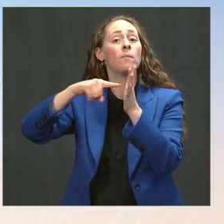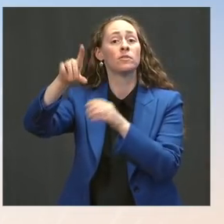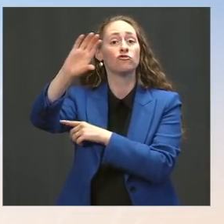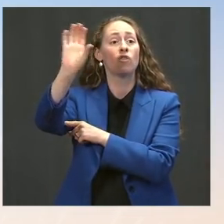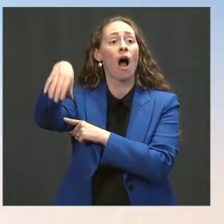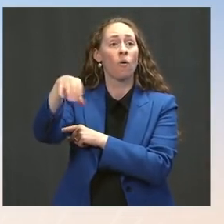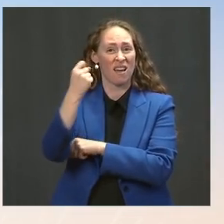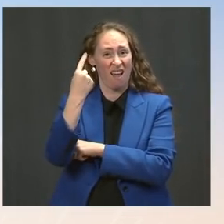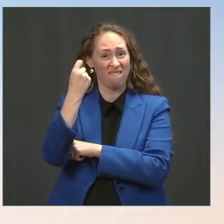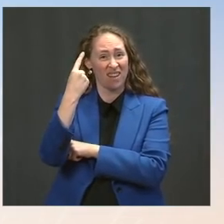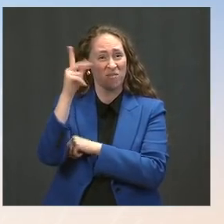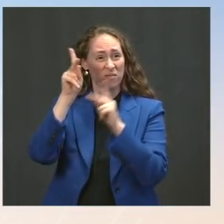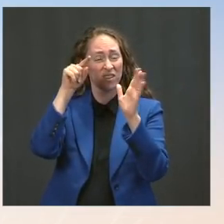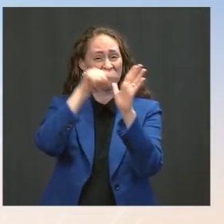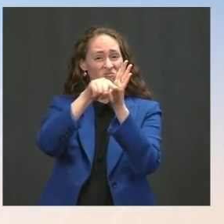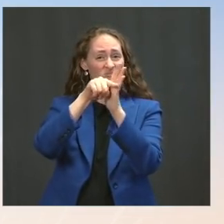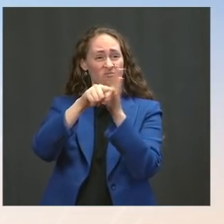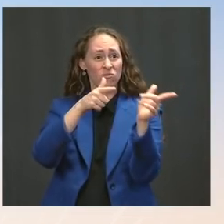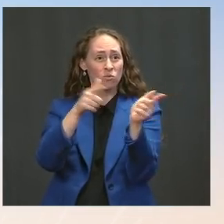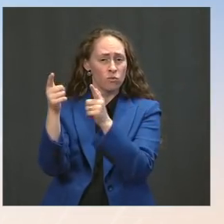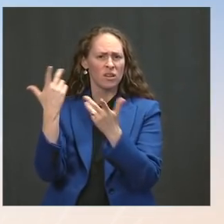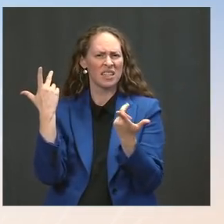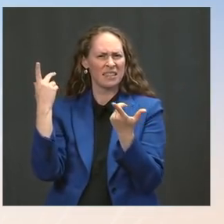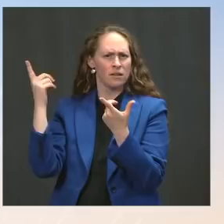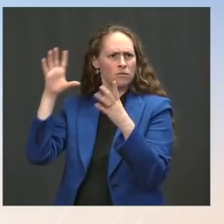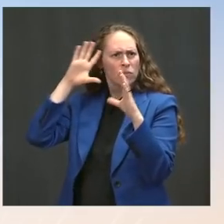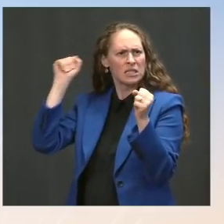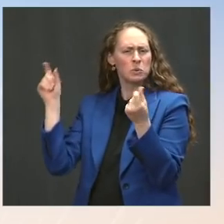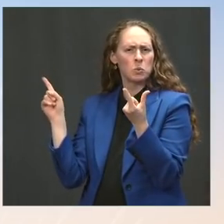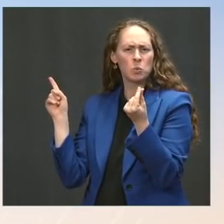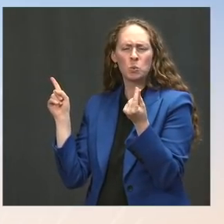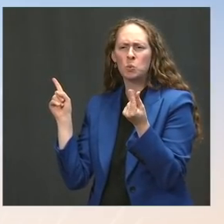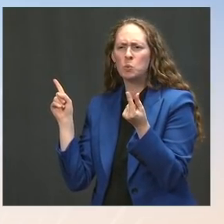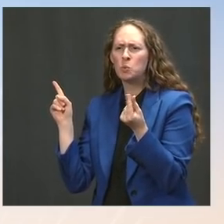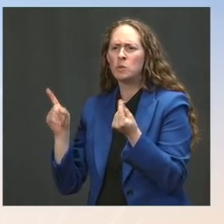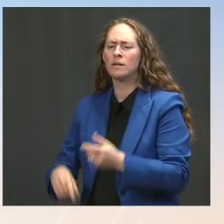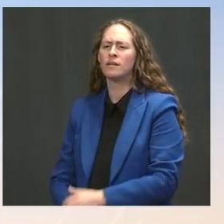Ms. Psaki: Well, I think you and I both know that when there's been rising crime rates across the country,